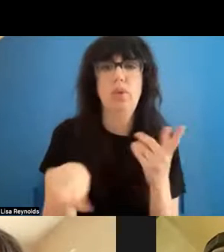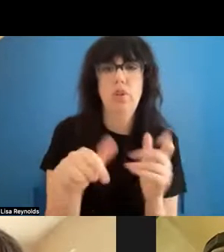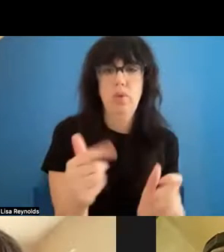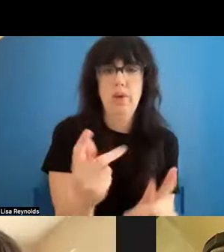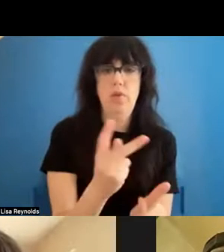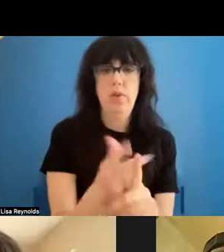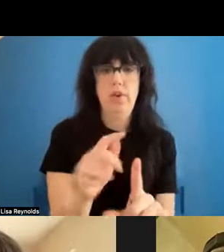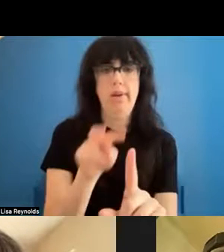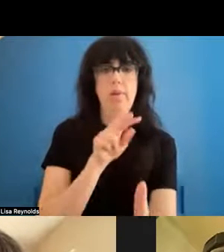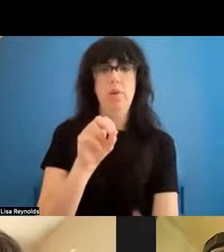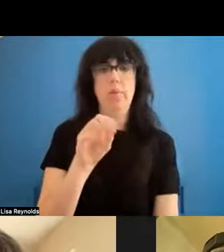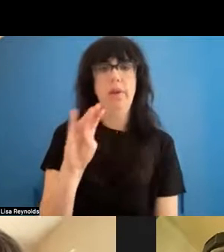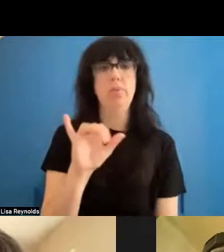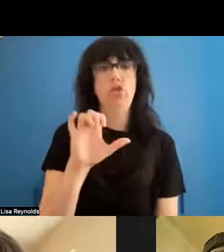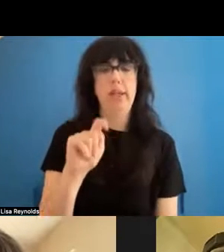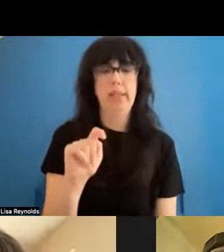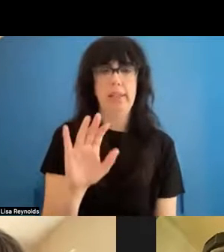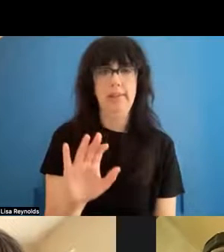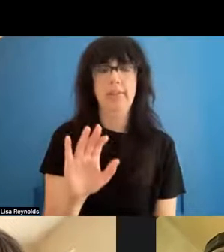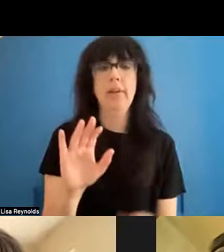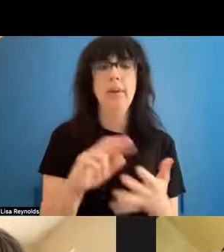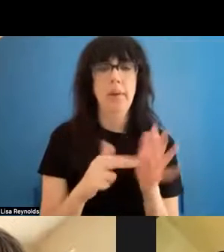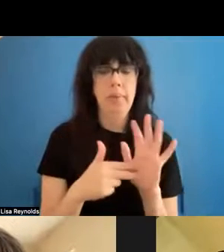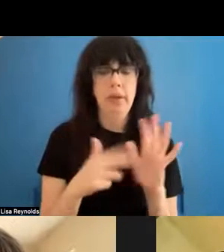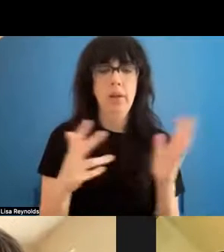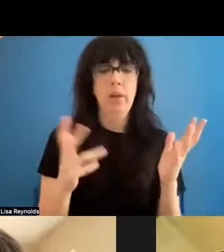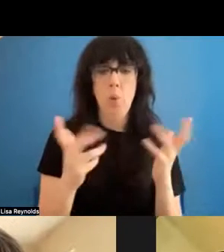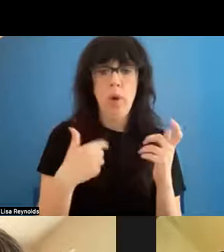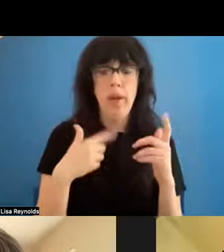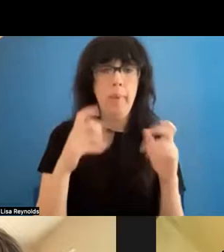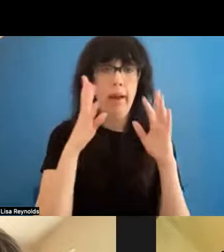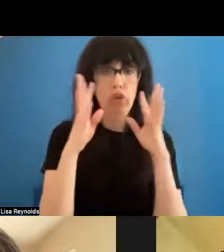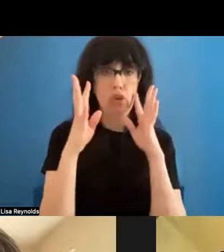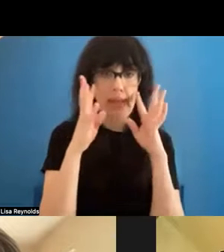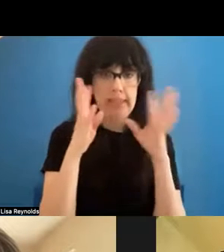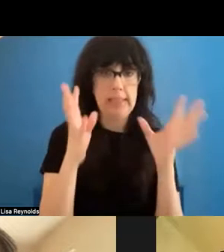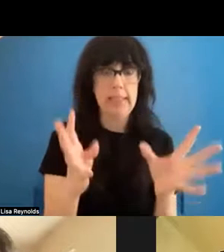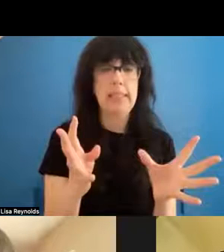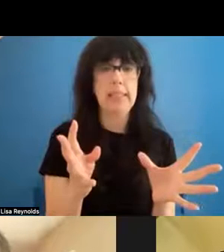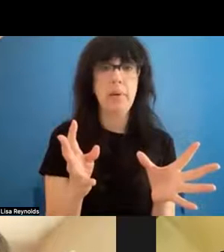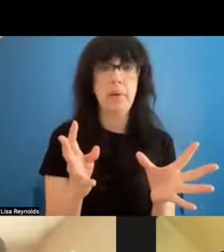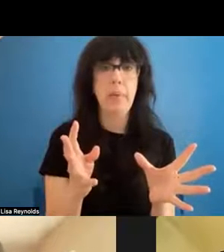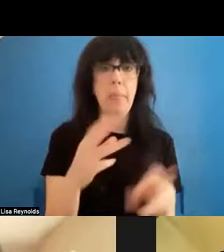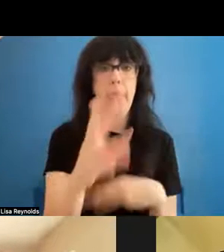and being able to say, what am I creating that the world can